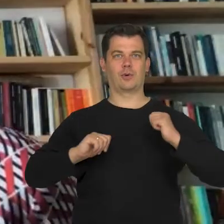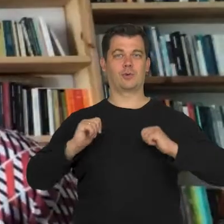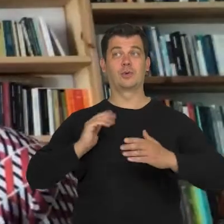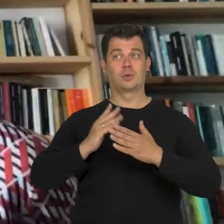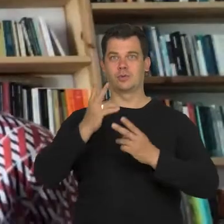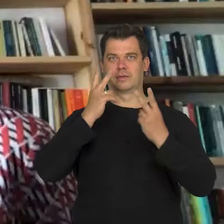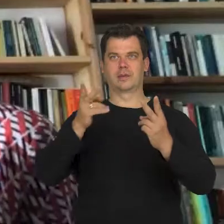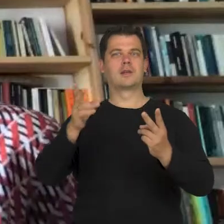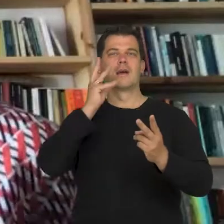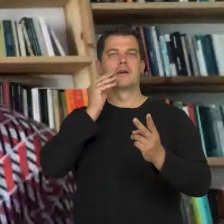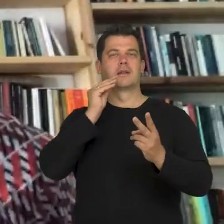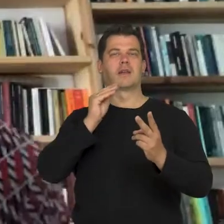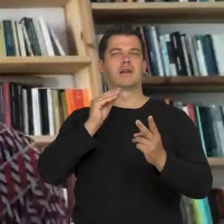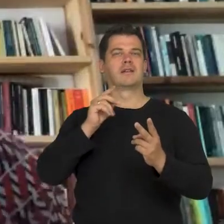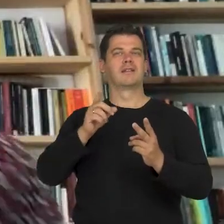and how little of that flexibility we use.